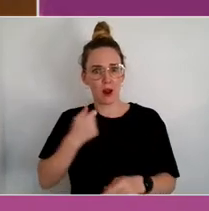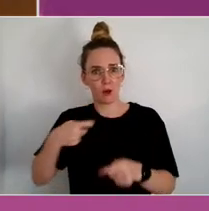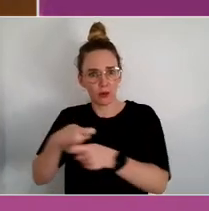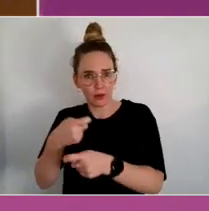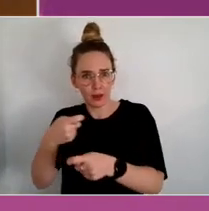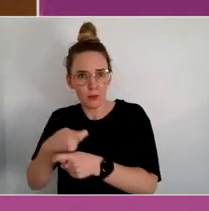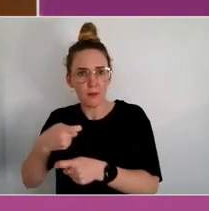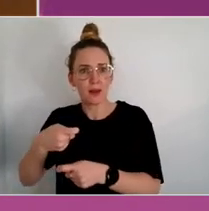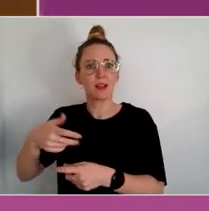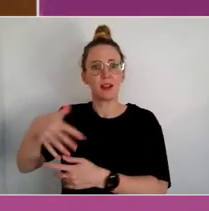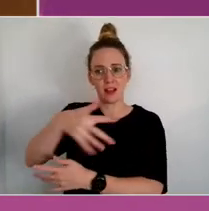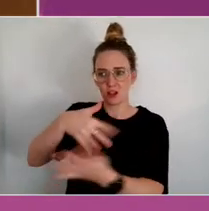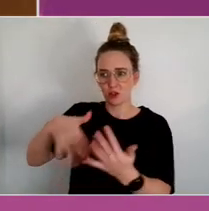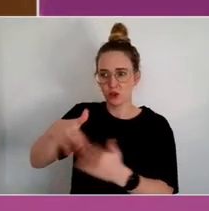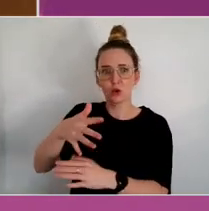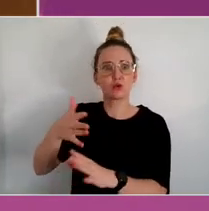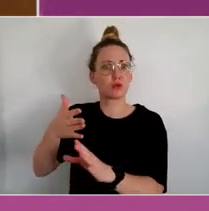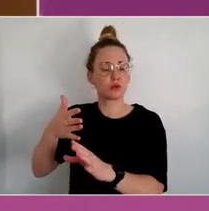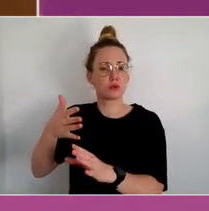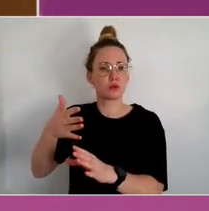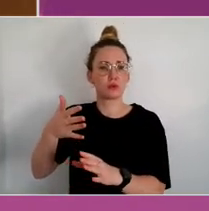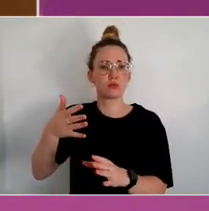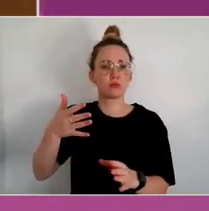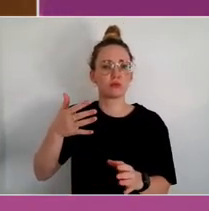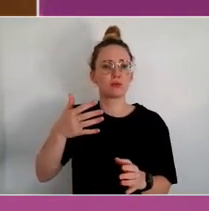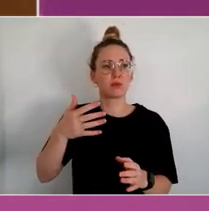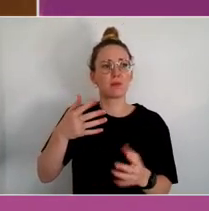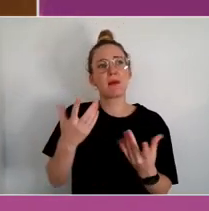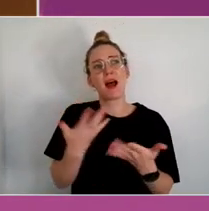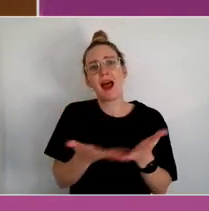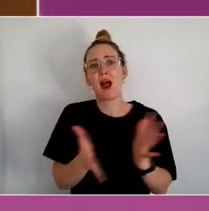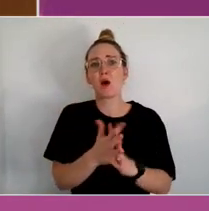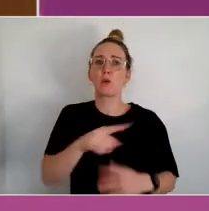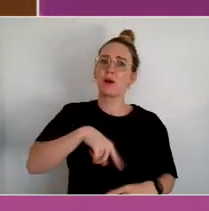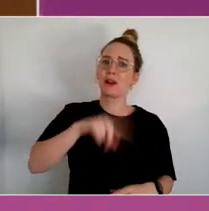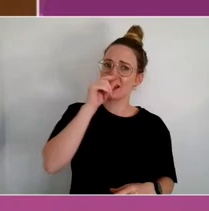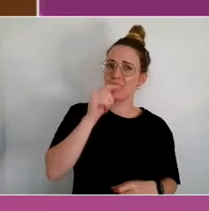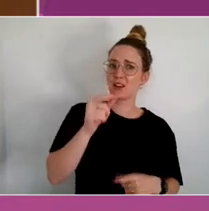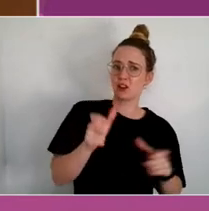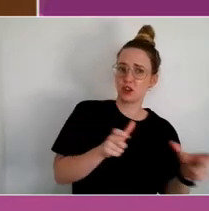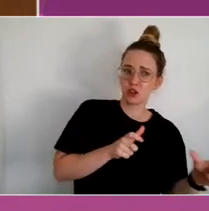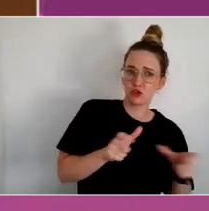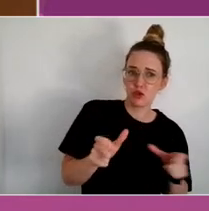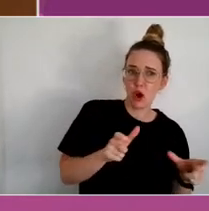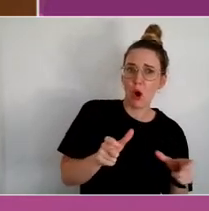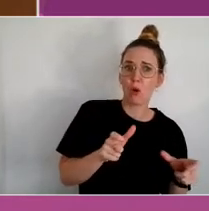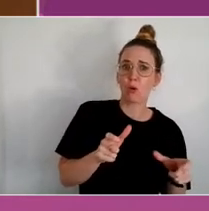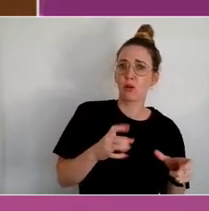and control. As it can also lead to change, personal change and social change.